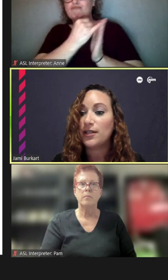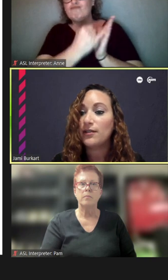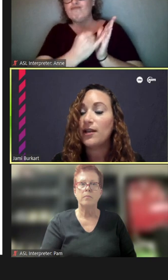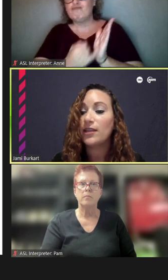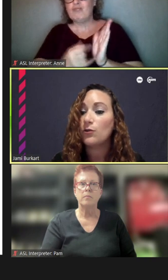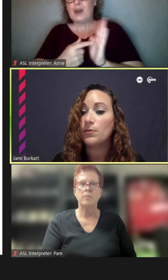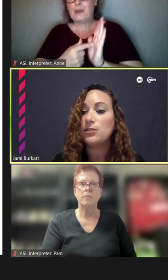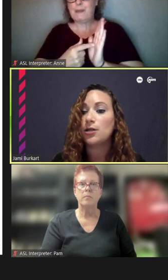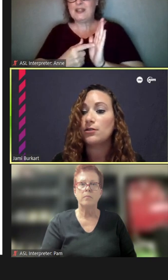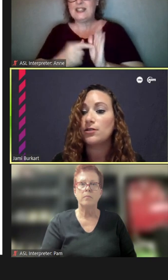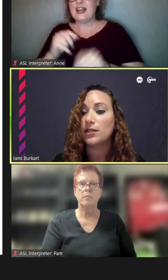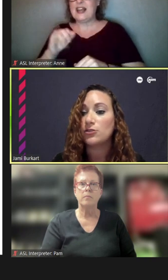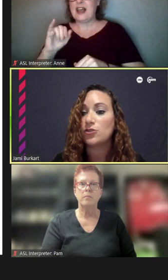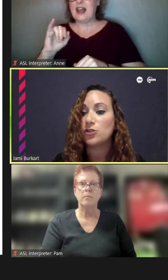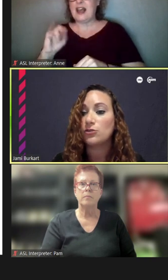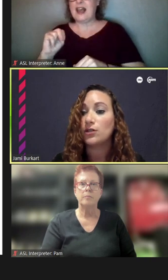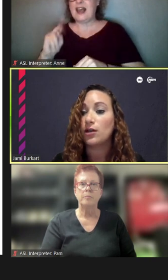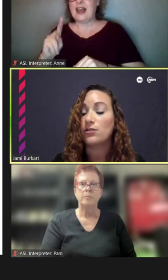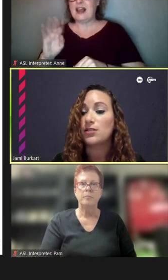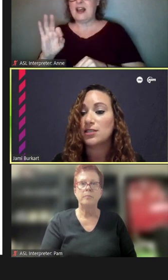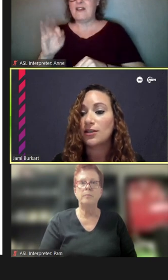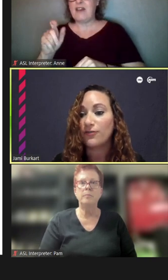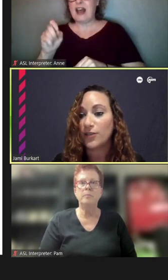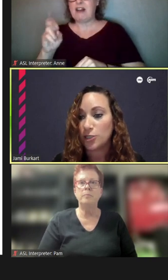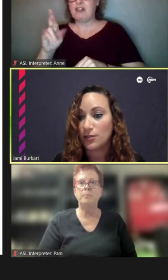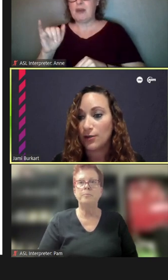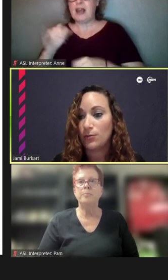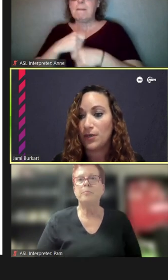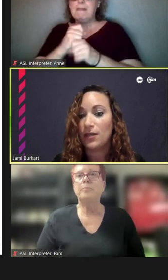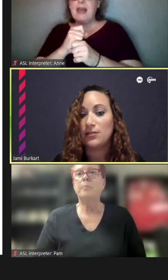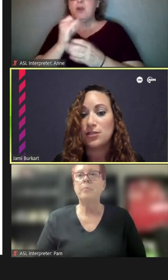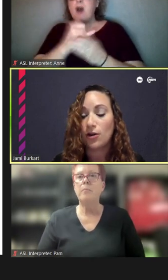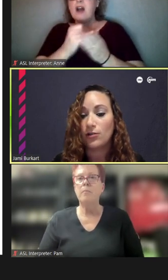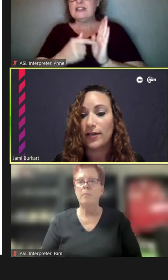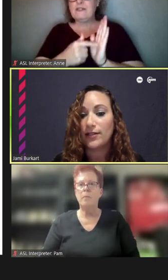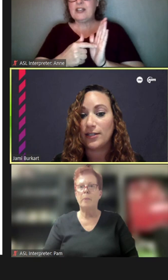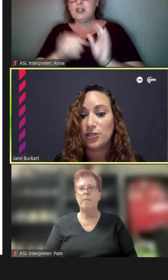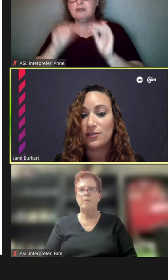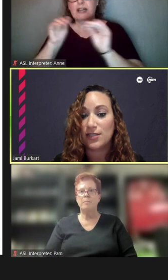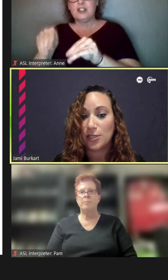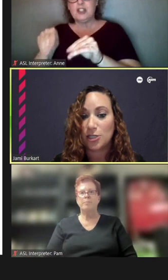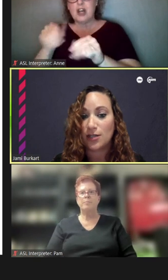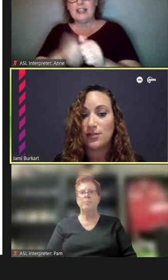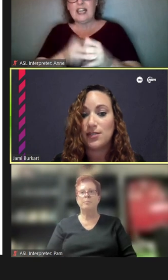that will be turned into an Artistic Feature that will be installed at each of the stations.